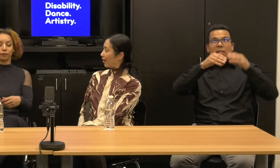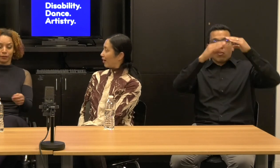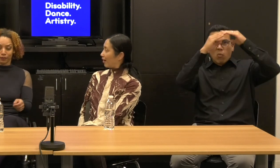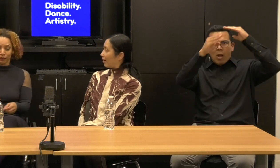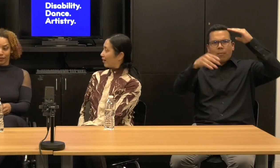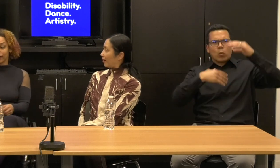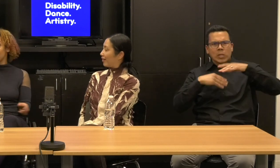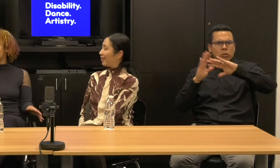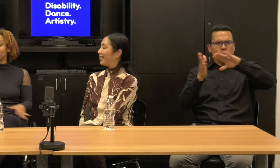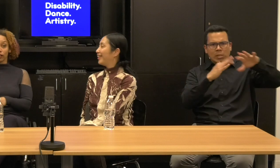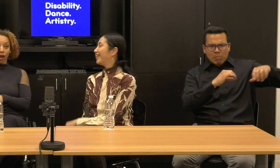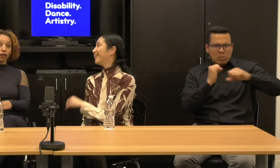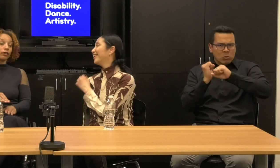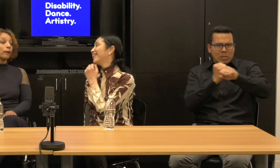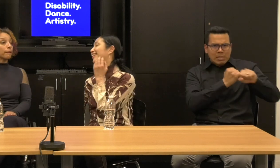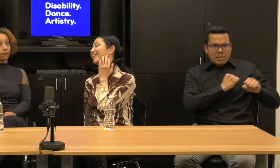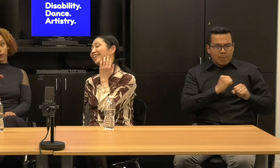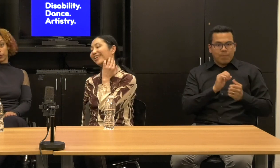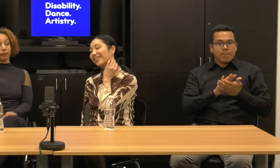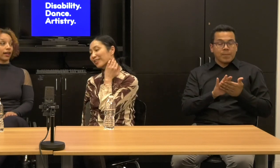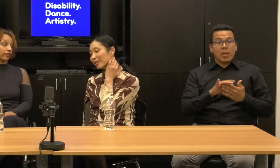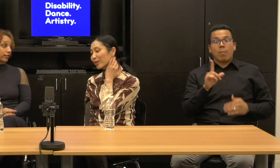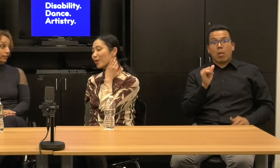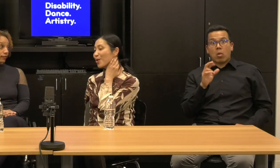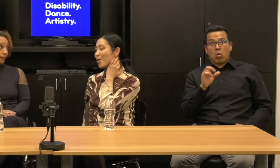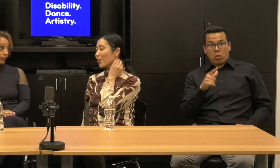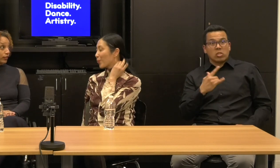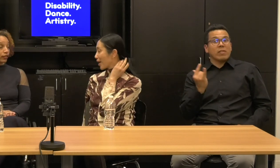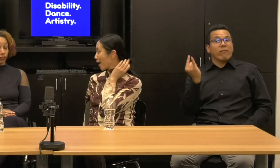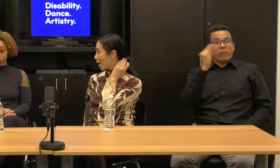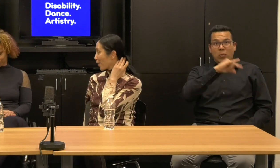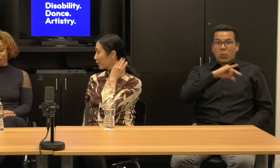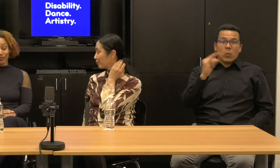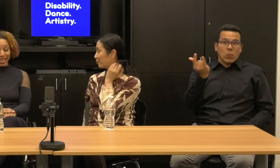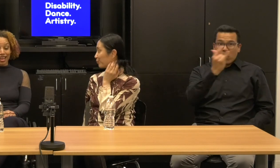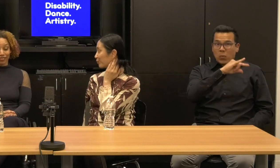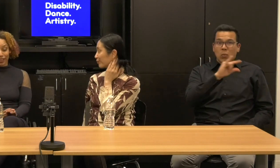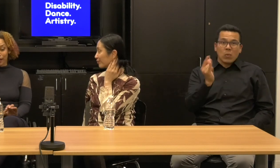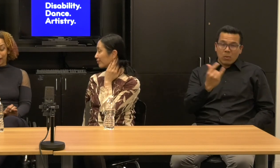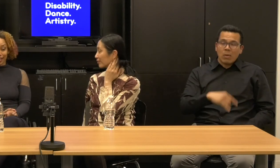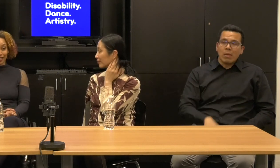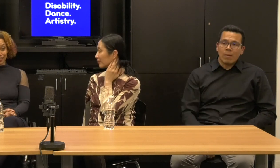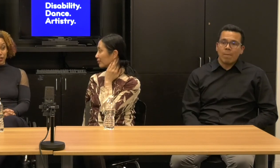the roof off that. But Laurel flew the miles.